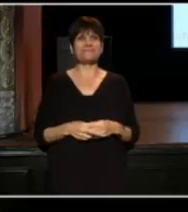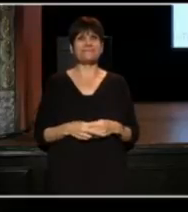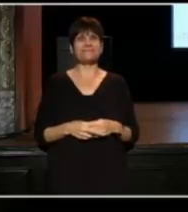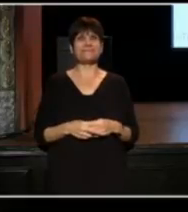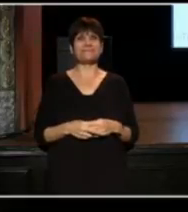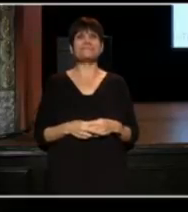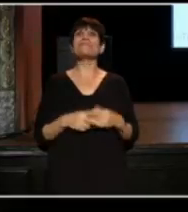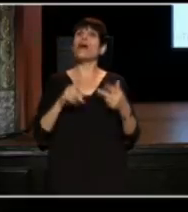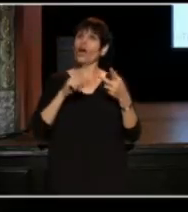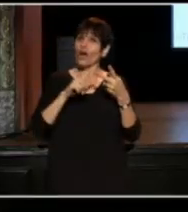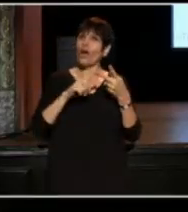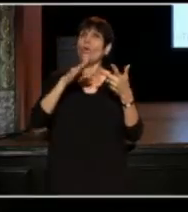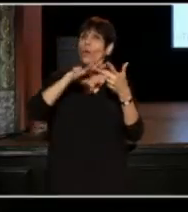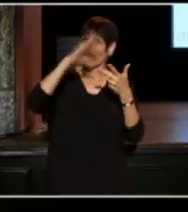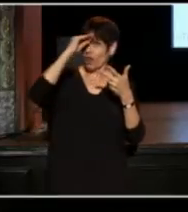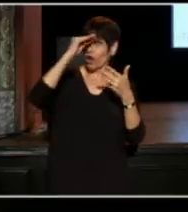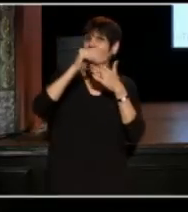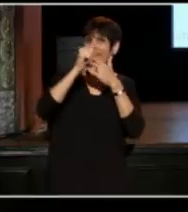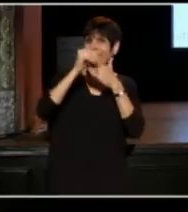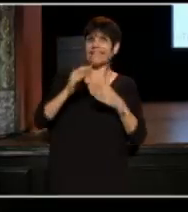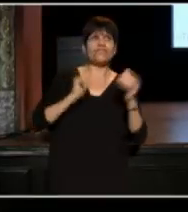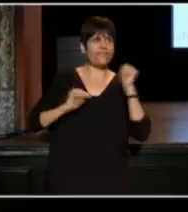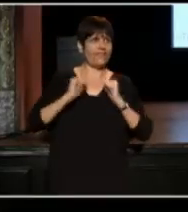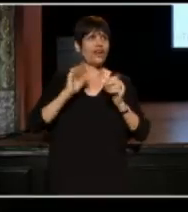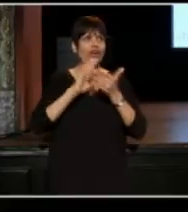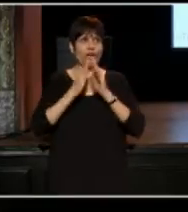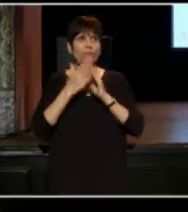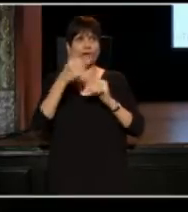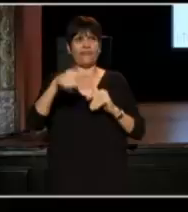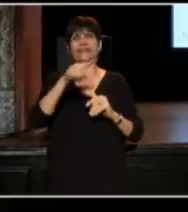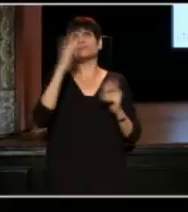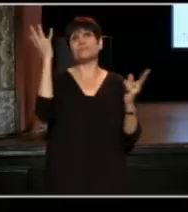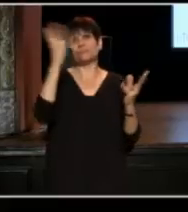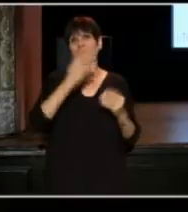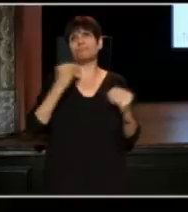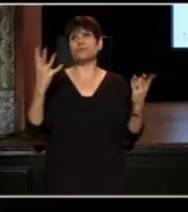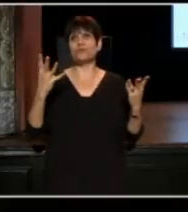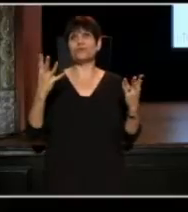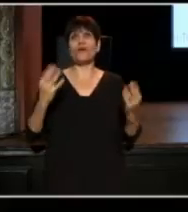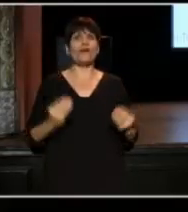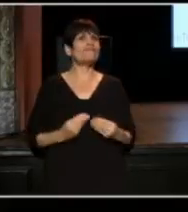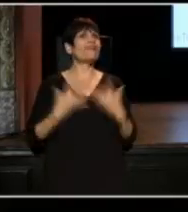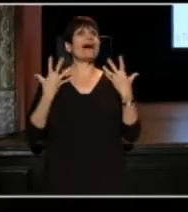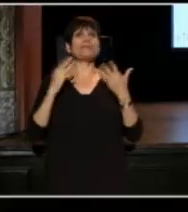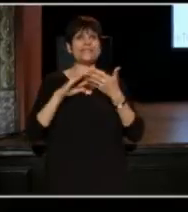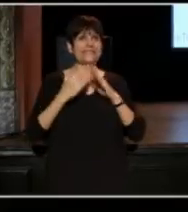We've learned that the leaders of the theater community in this beautiful and vibrant city have a requirement: